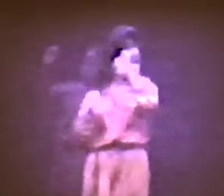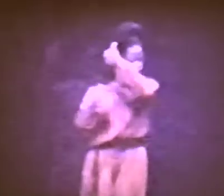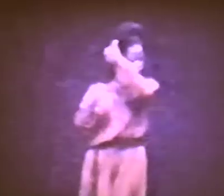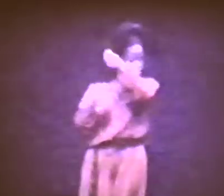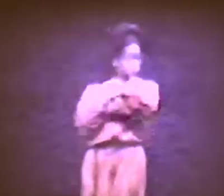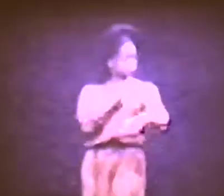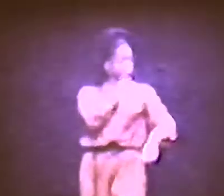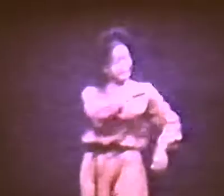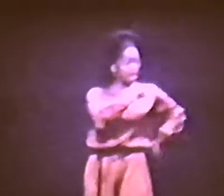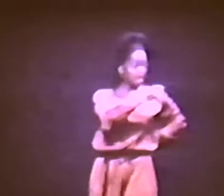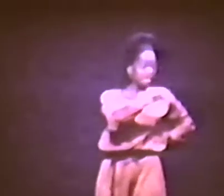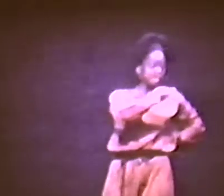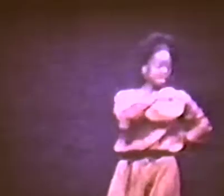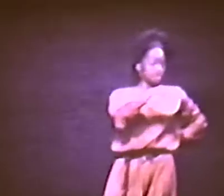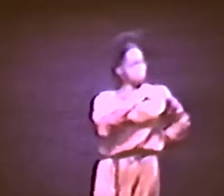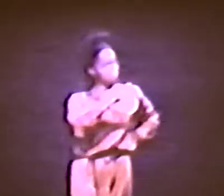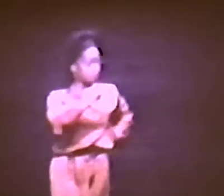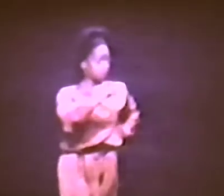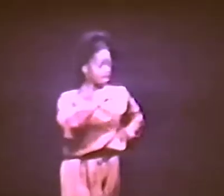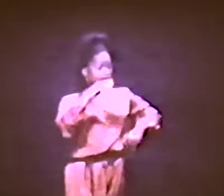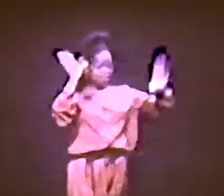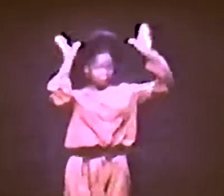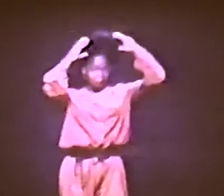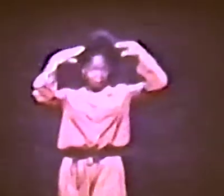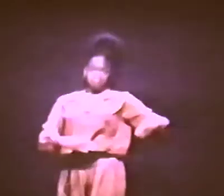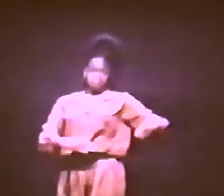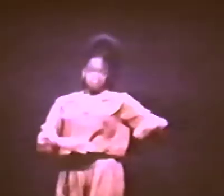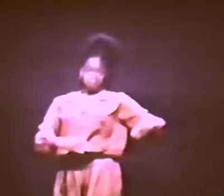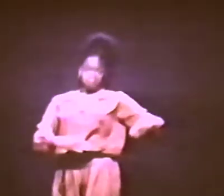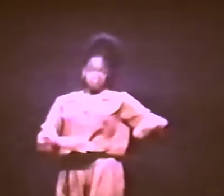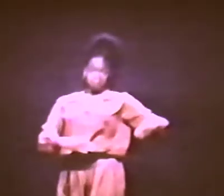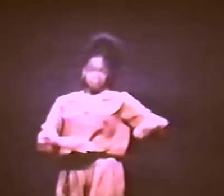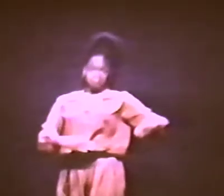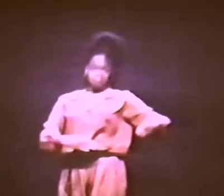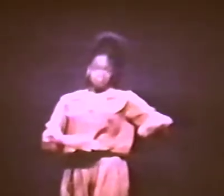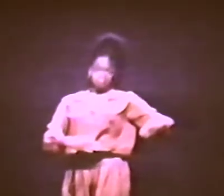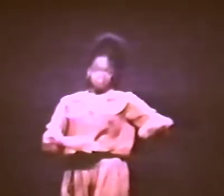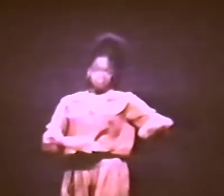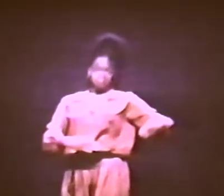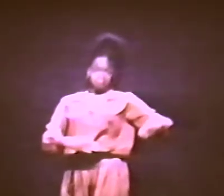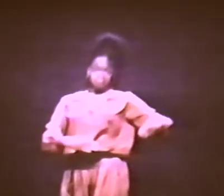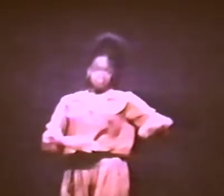A LOT OF THOSE WHITE FOLKS TRYIN' TO LIVE LIKE...HOMIES.